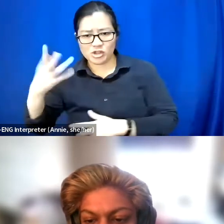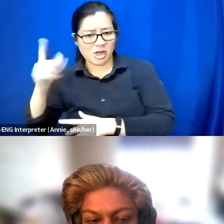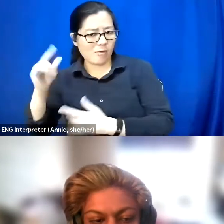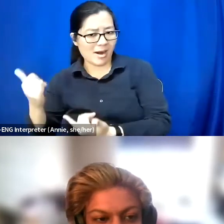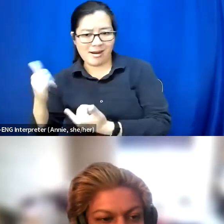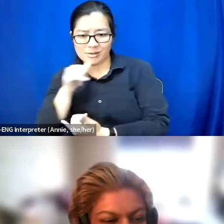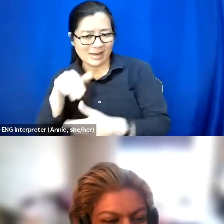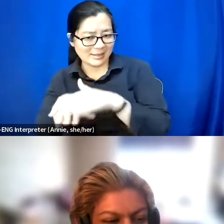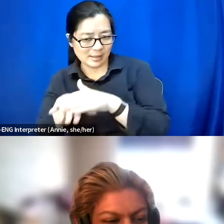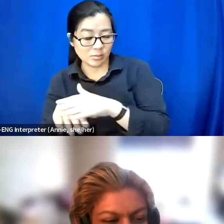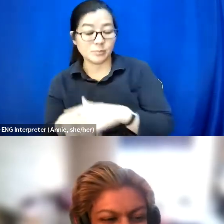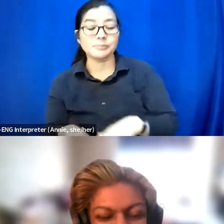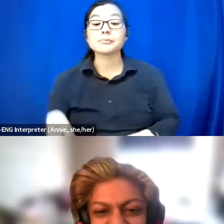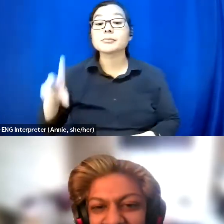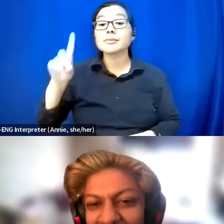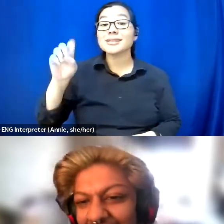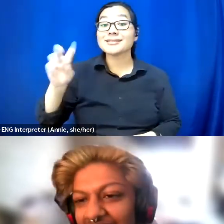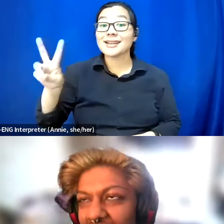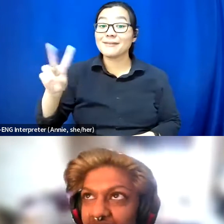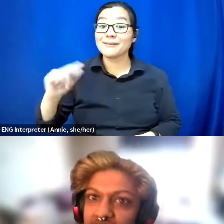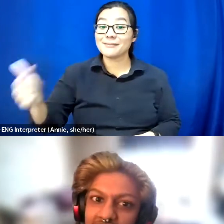So, yeah, Dev.